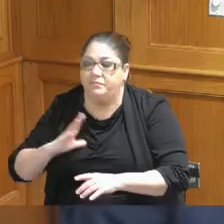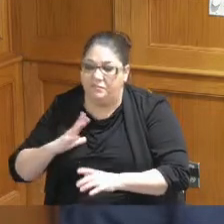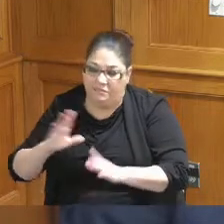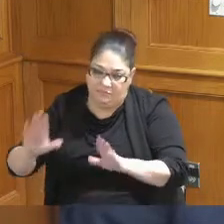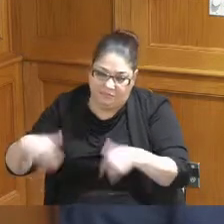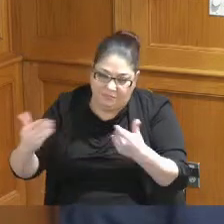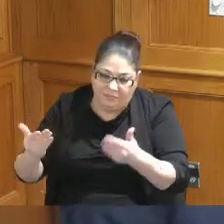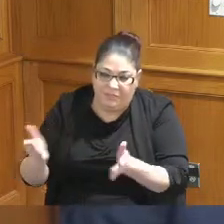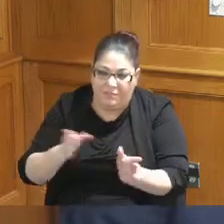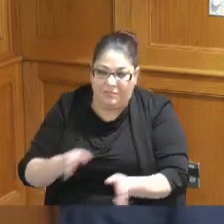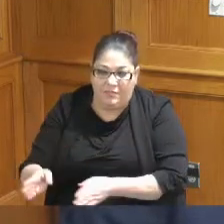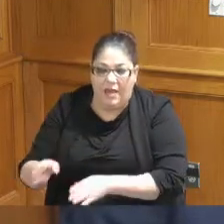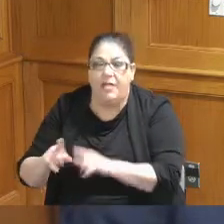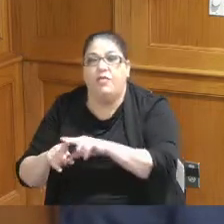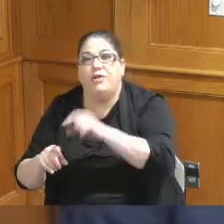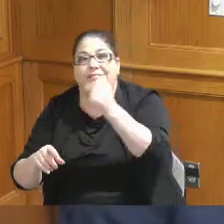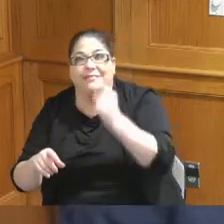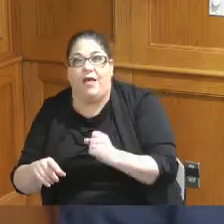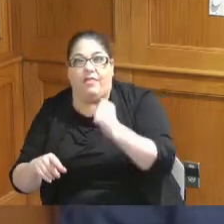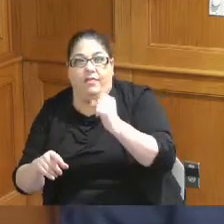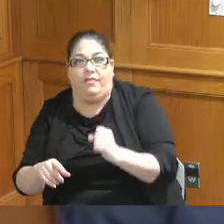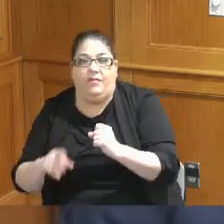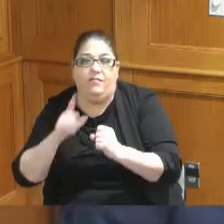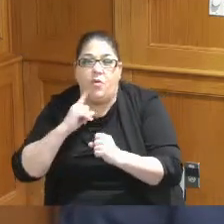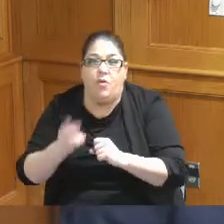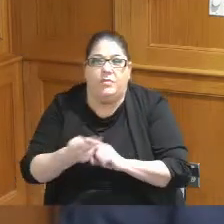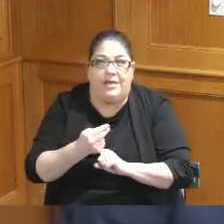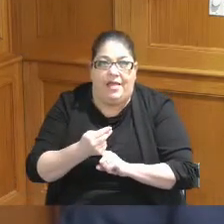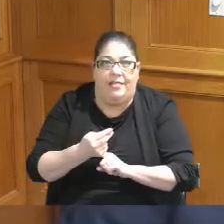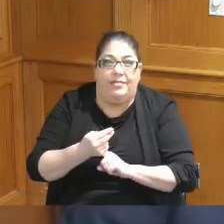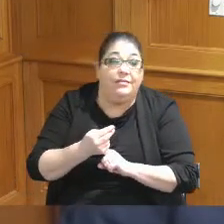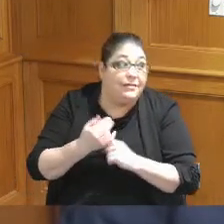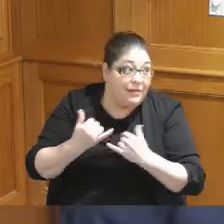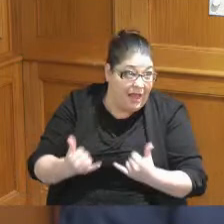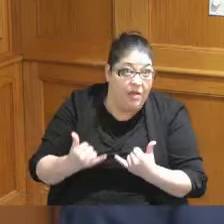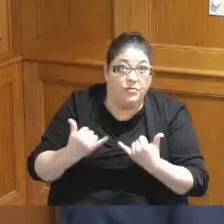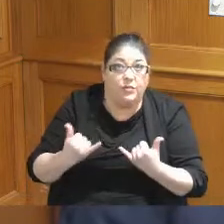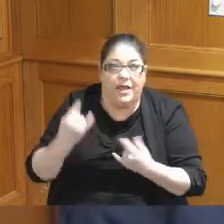well maybe we should be looking to the south for the hotel which is where we are today and